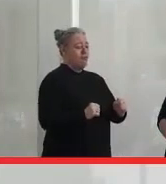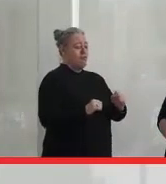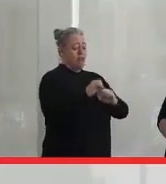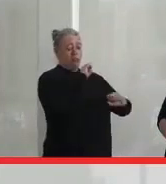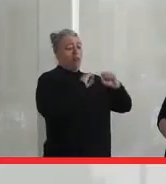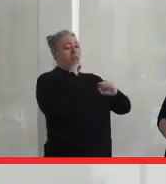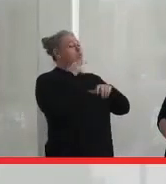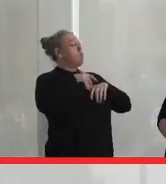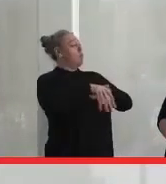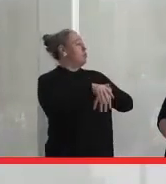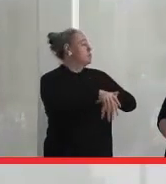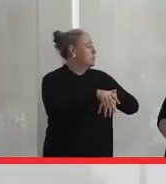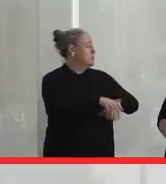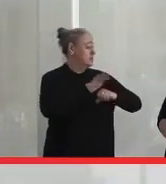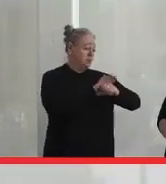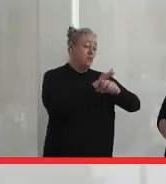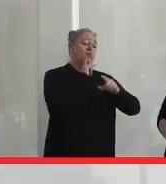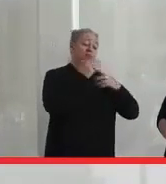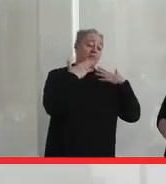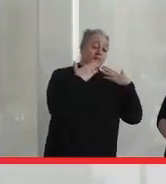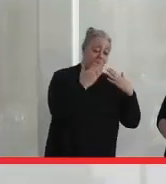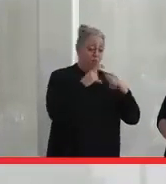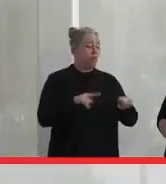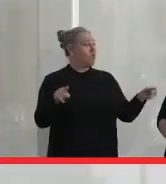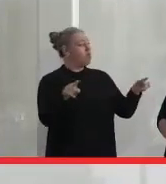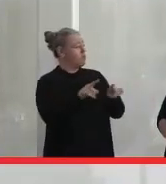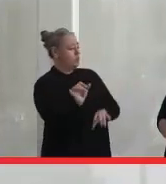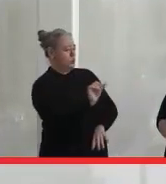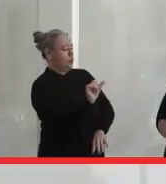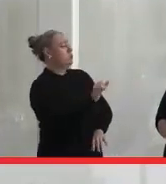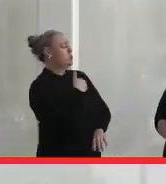So I'd like to thank them personally. I just would like to make one comment,